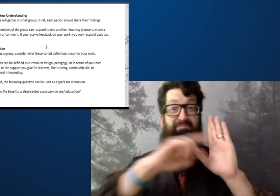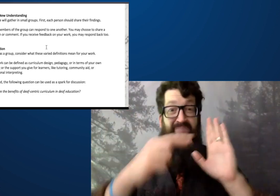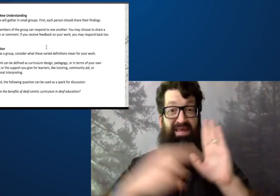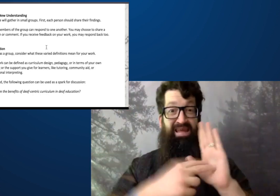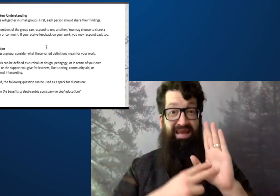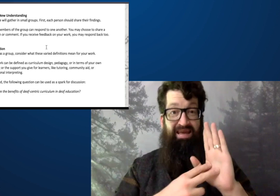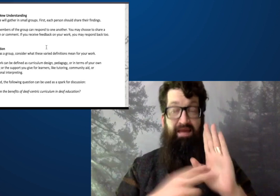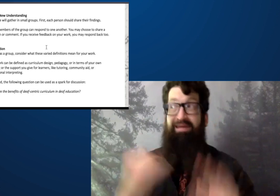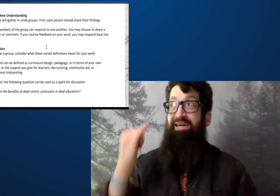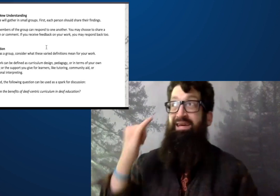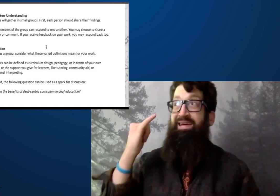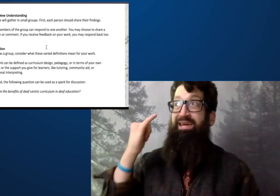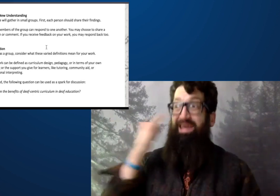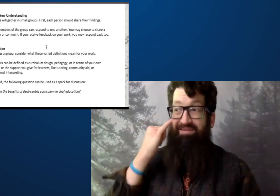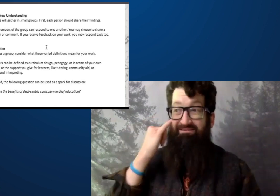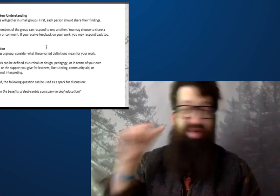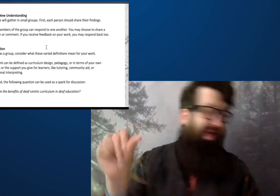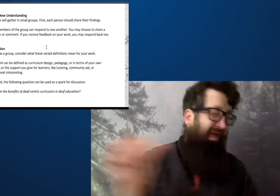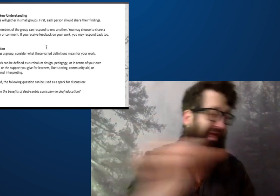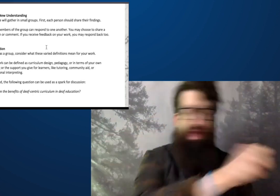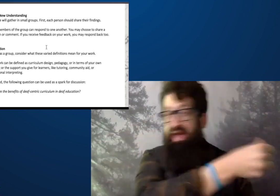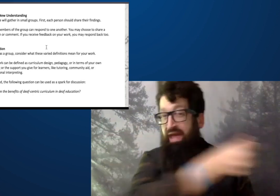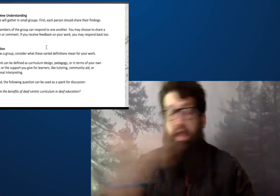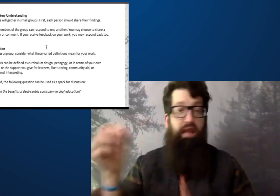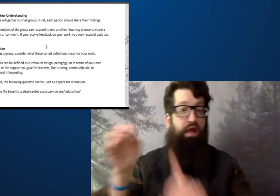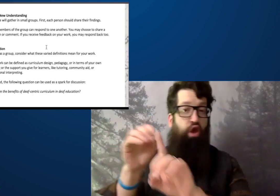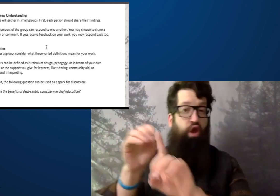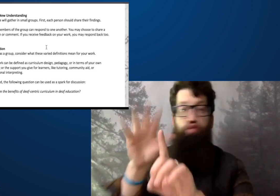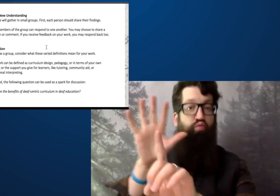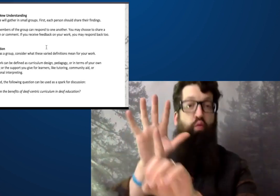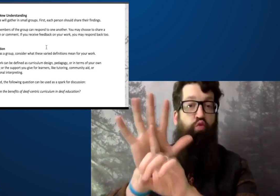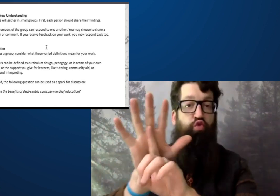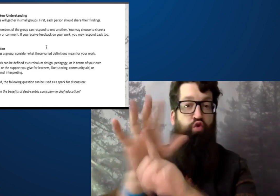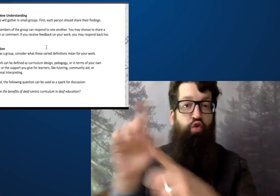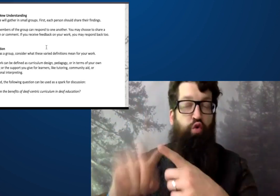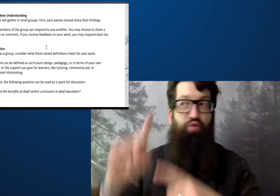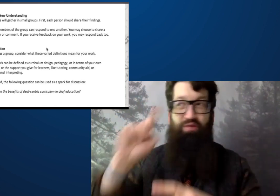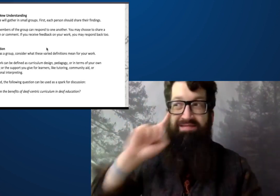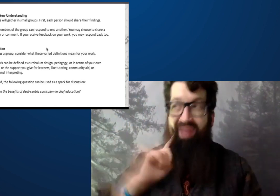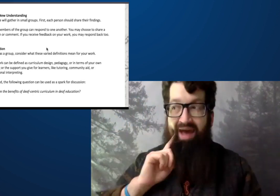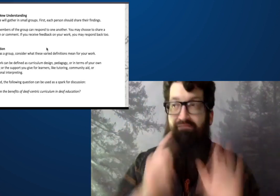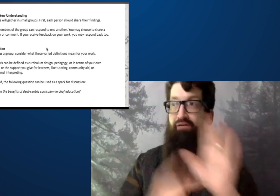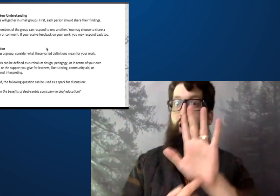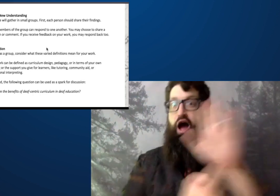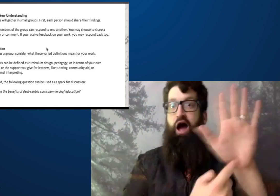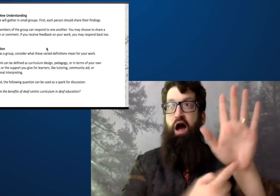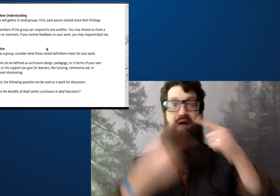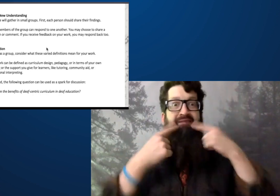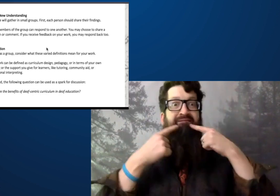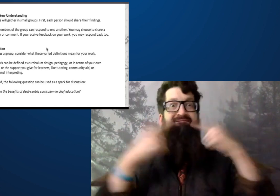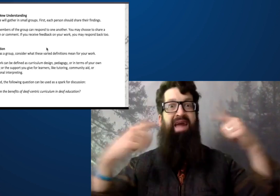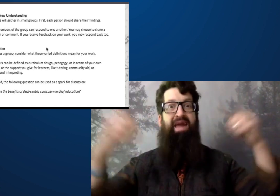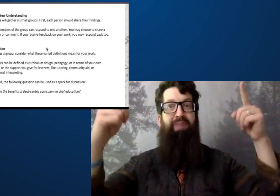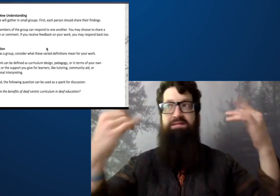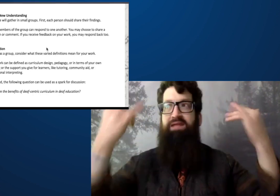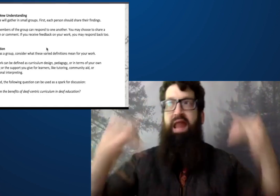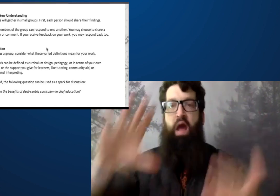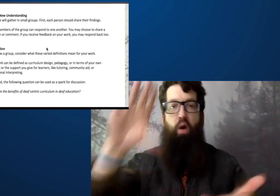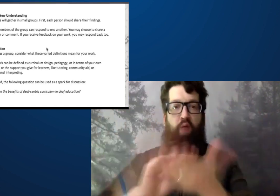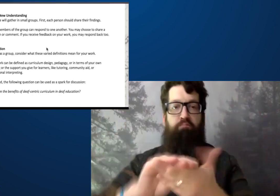from the curriculum, to remove the whole idea of Helen Keller from the curriculum. And there was no exposure for deaf.